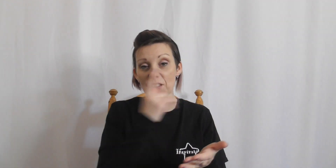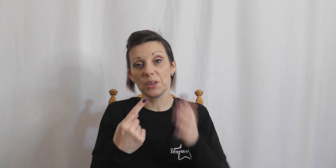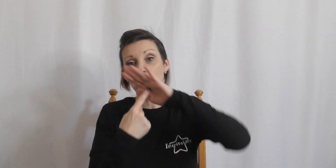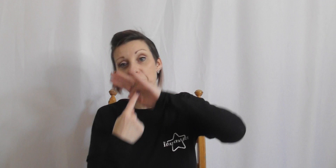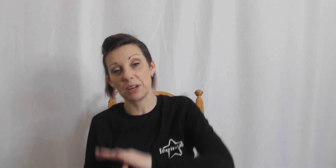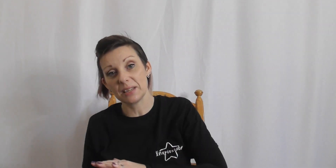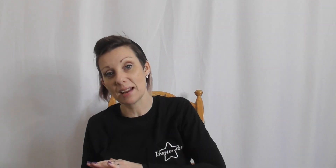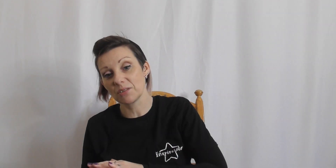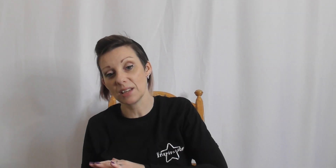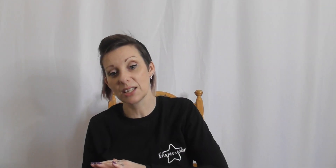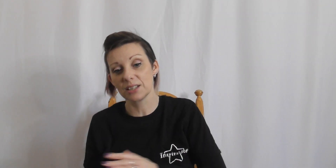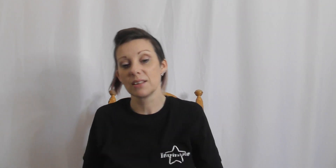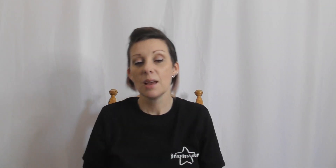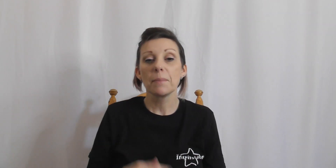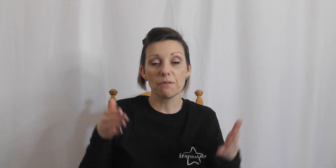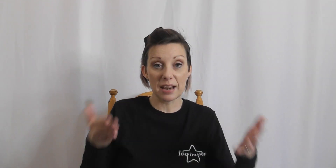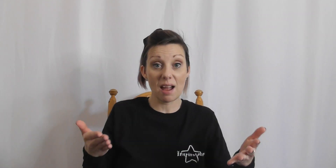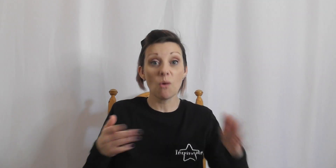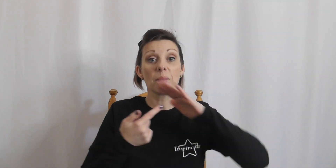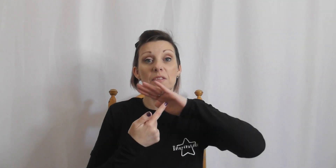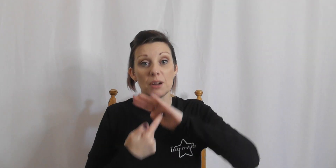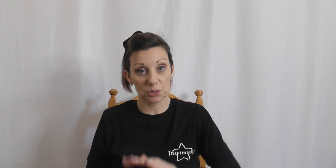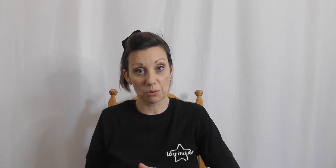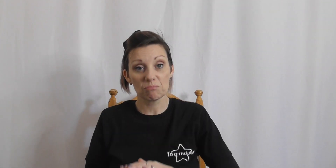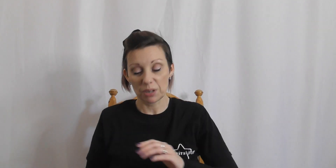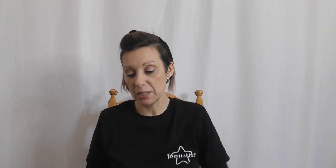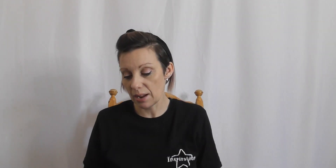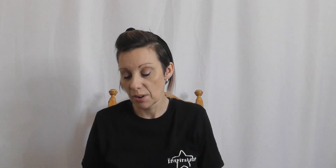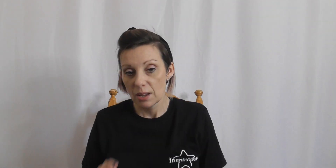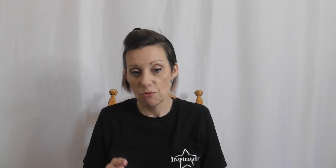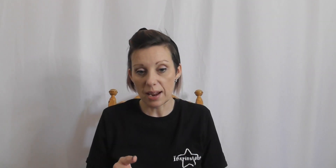one doing the bring me down section but for now i'm going to focus on bring me down. Right